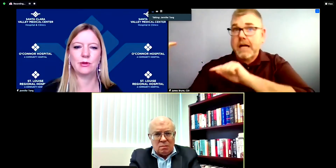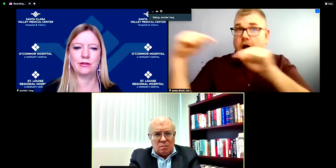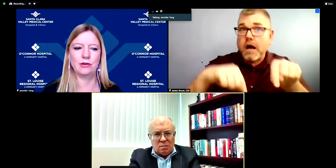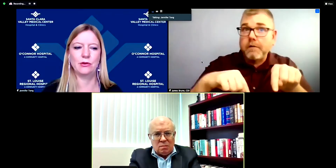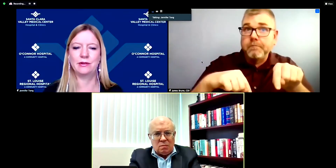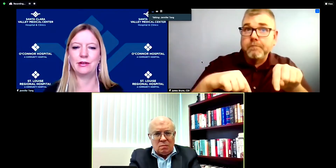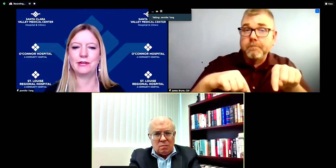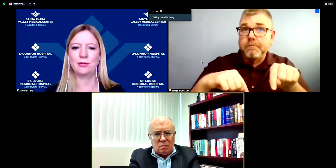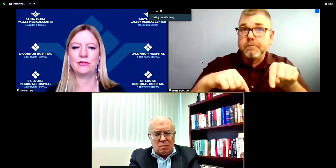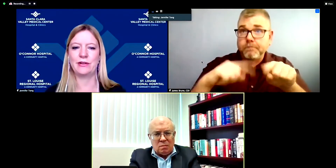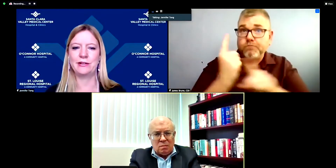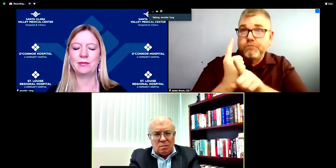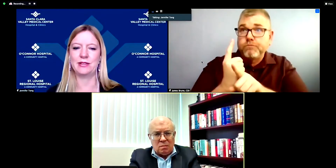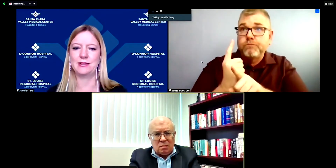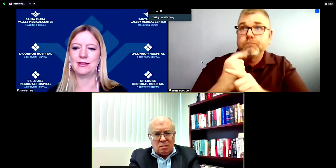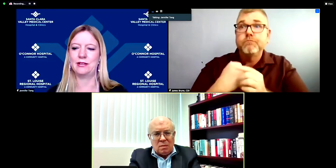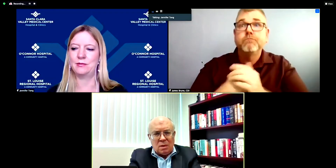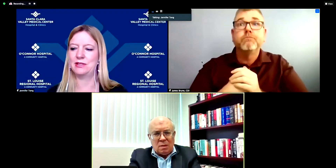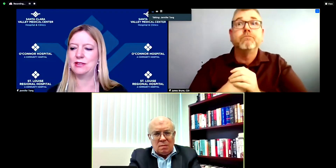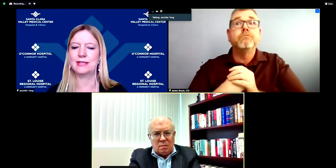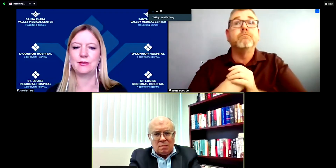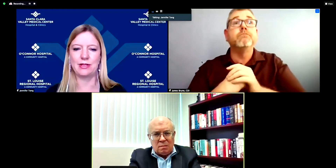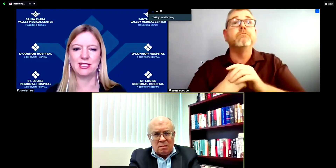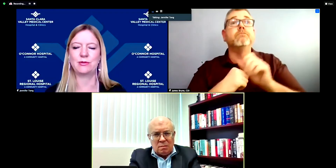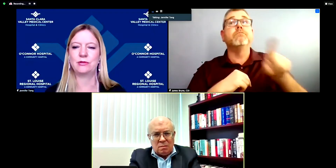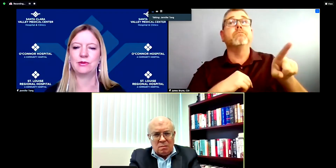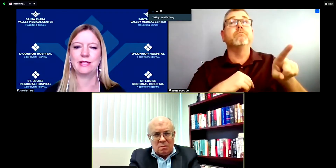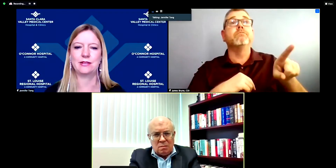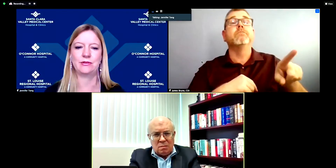with their own health care provider because um to the extent possible, we would like to